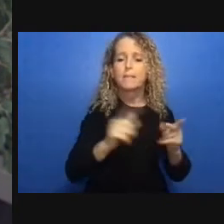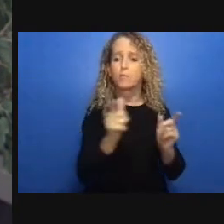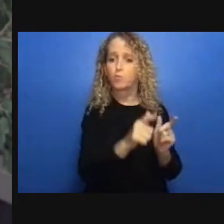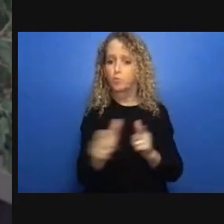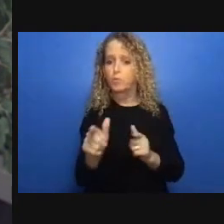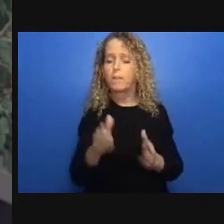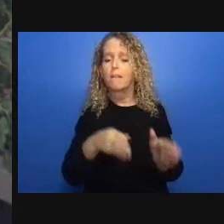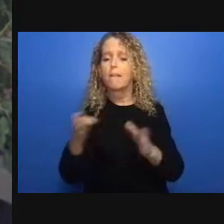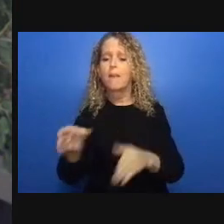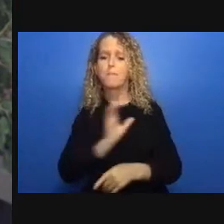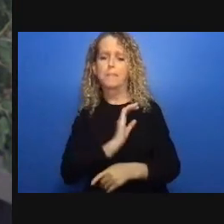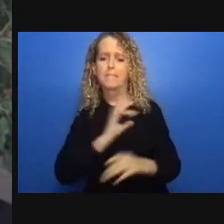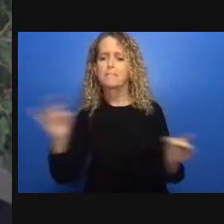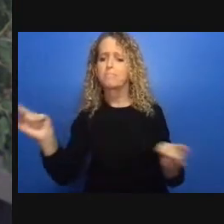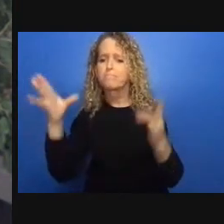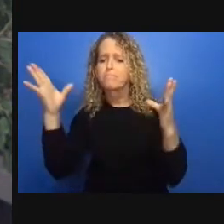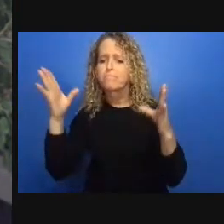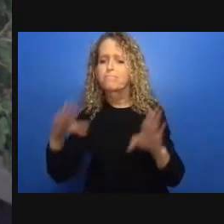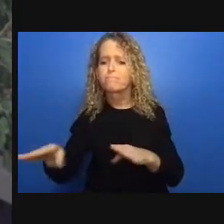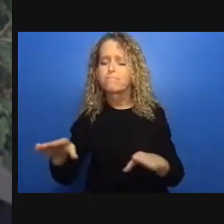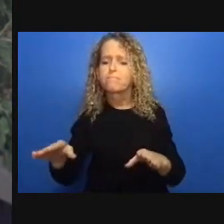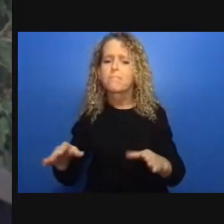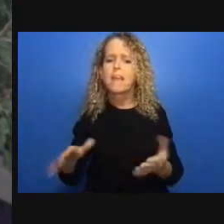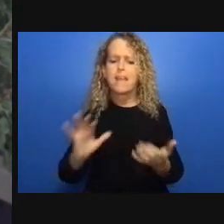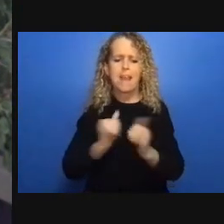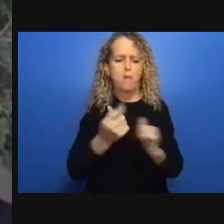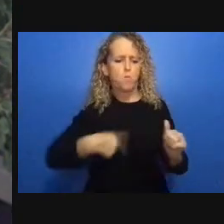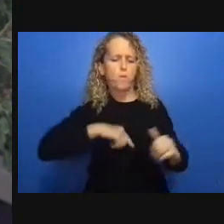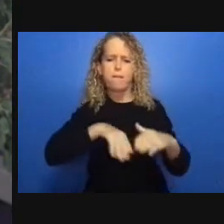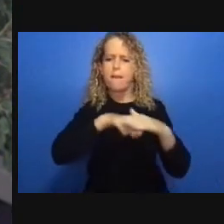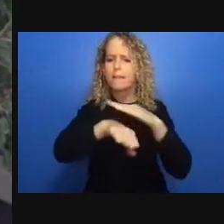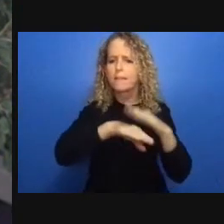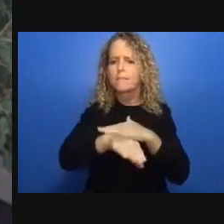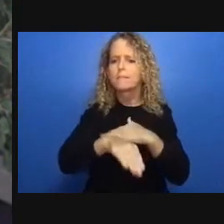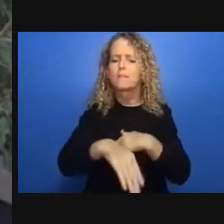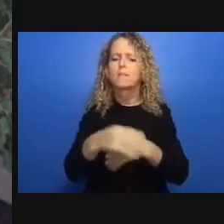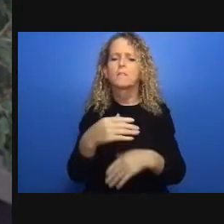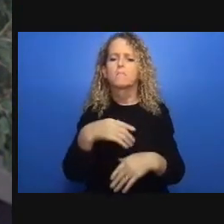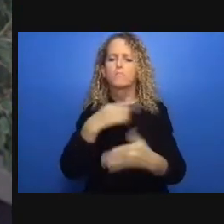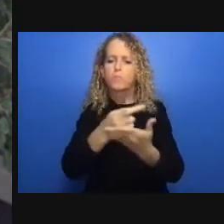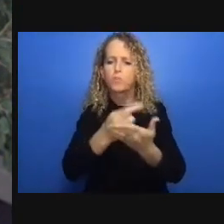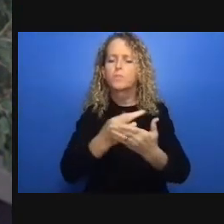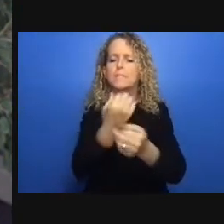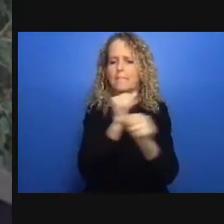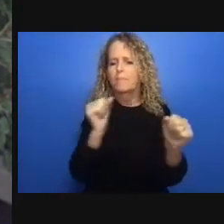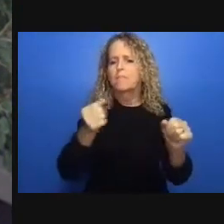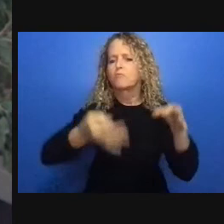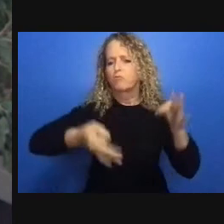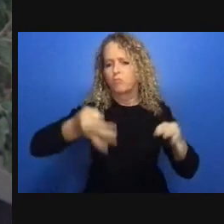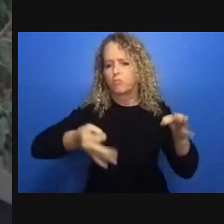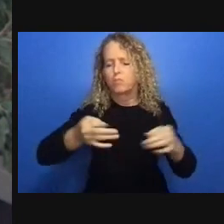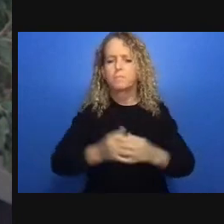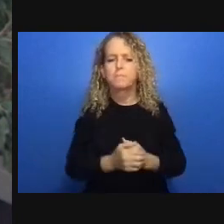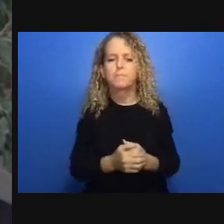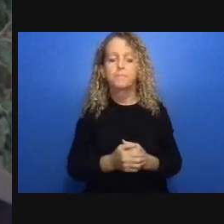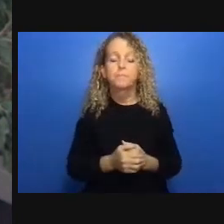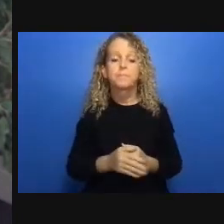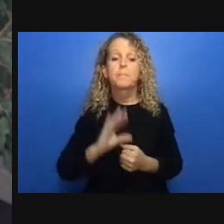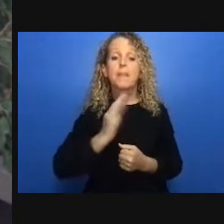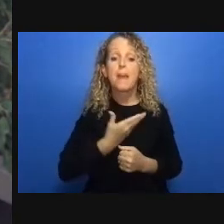training of peers and allies in de-escalation and anti-racist and anti-ableist praxis yet we also